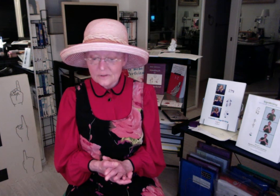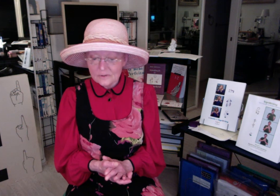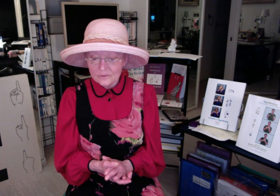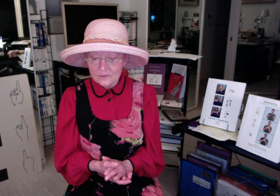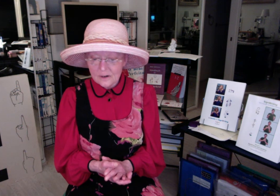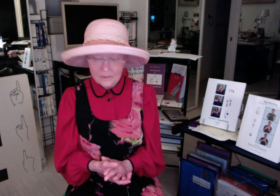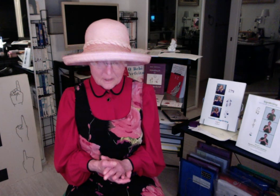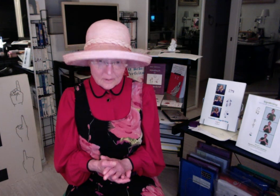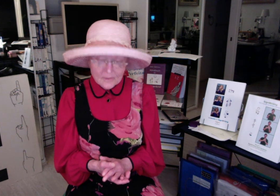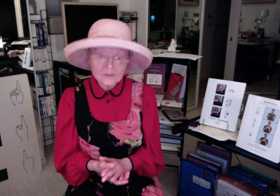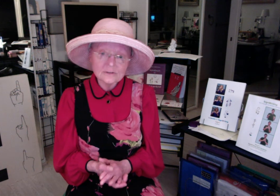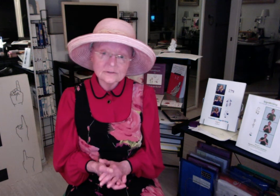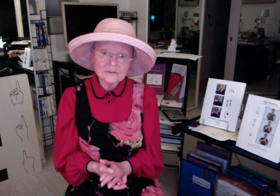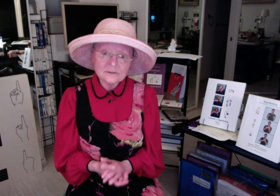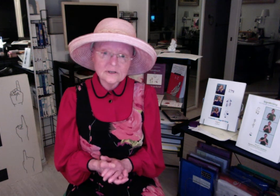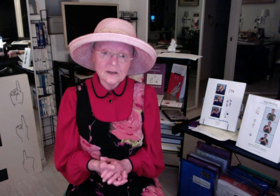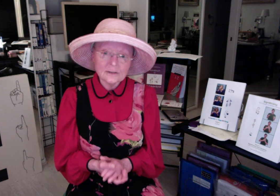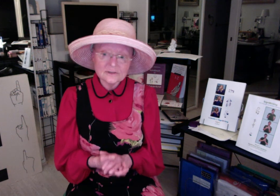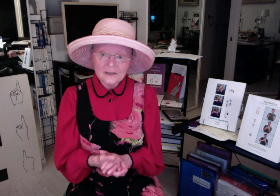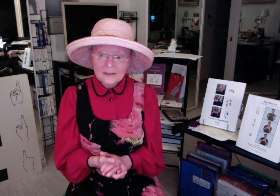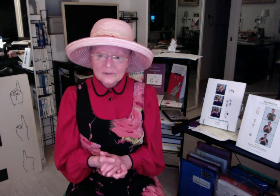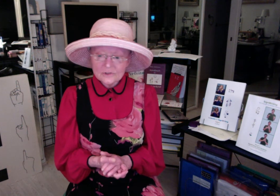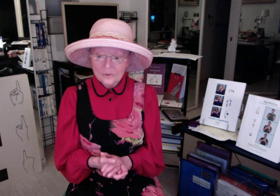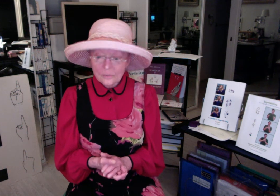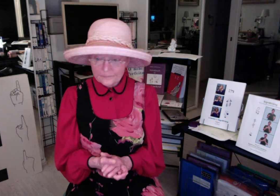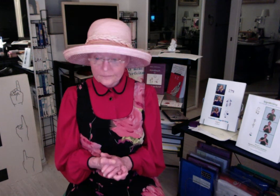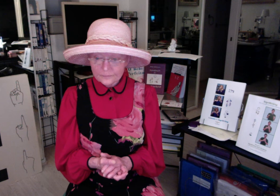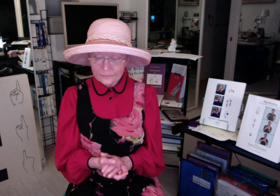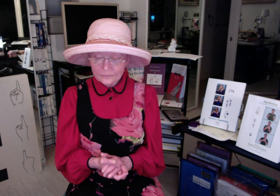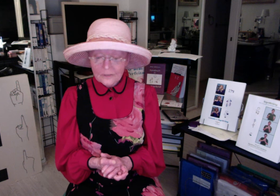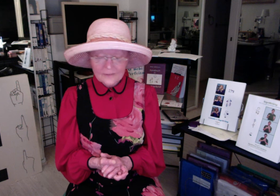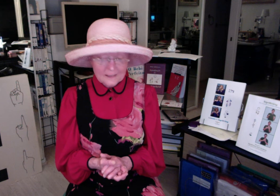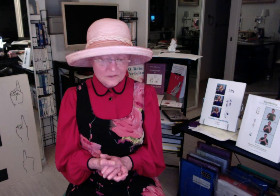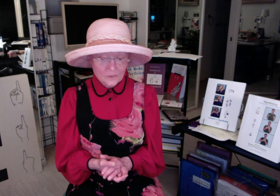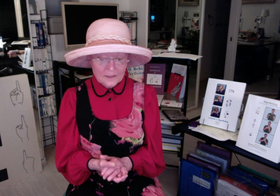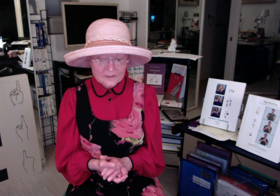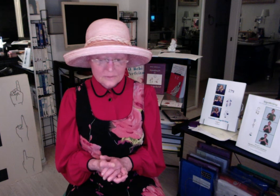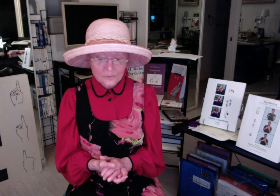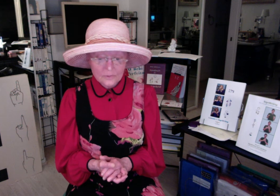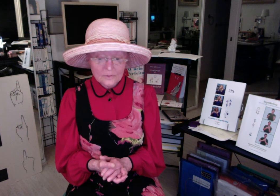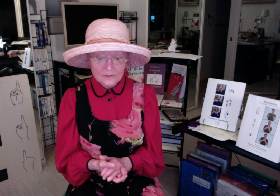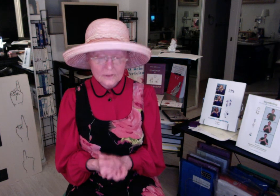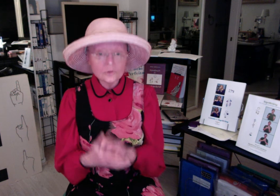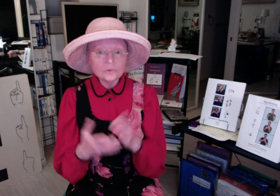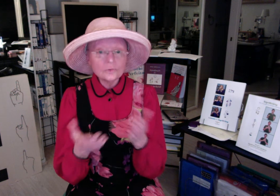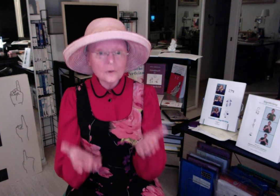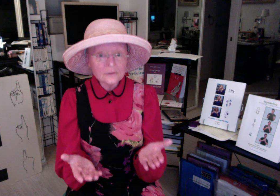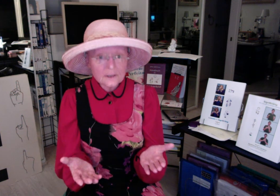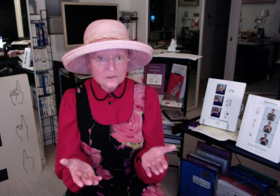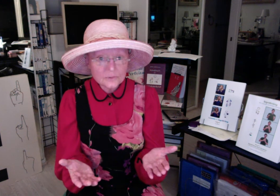know are American signs, so that's why it's important that you, who are the experts